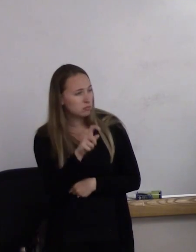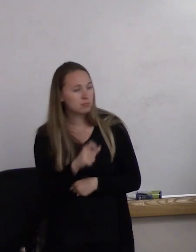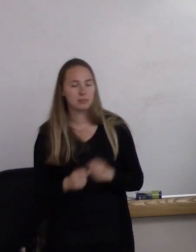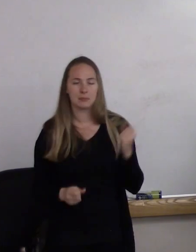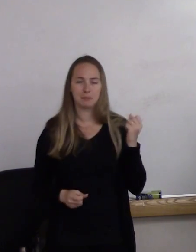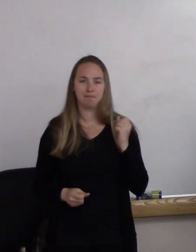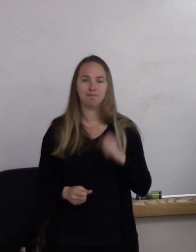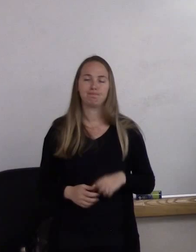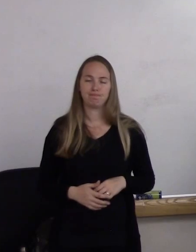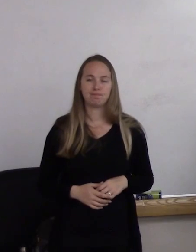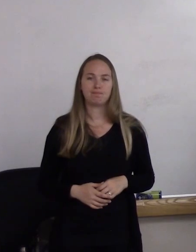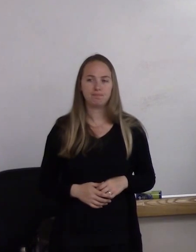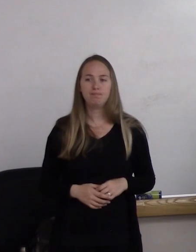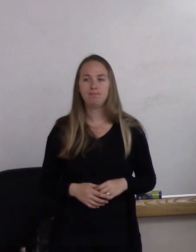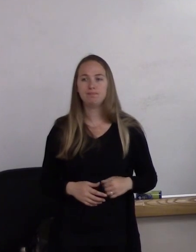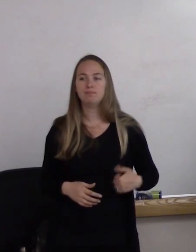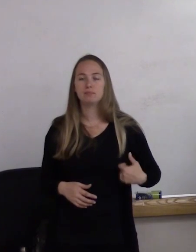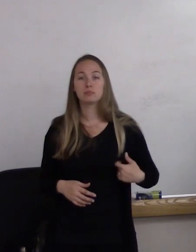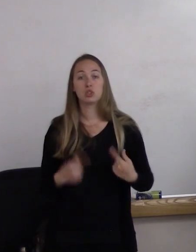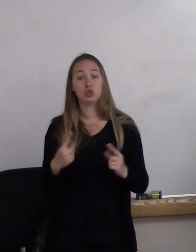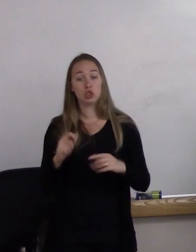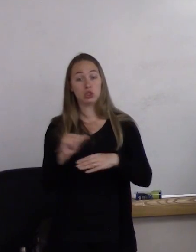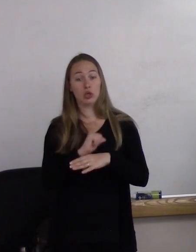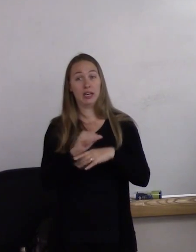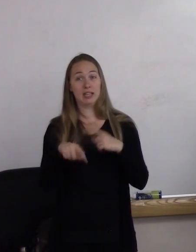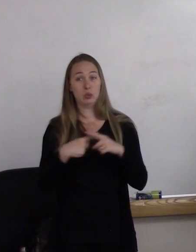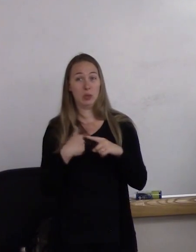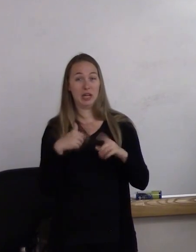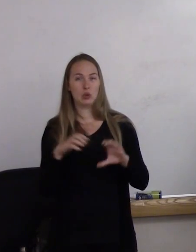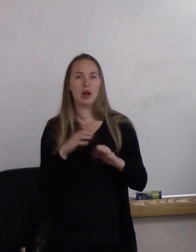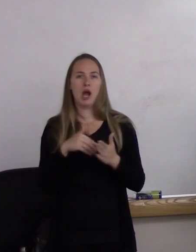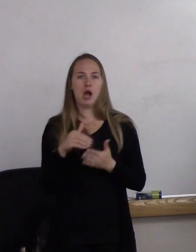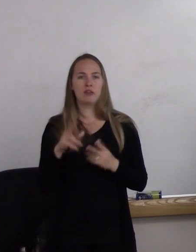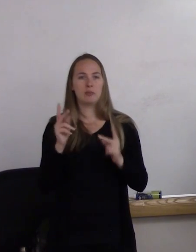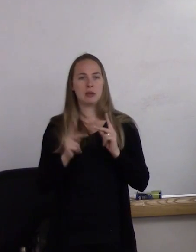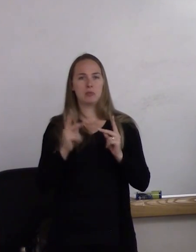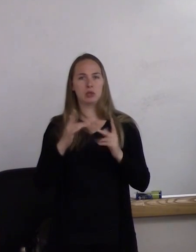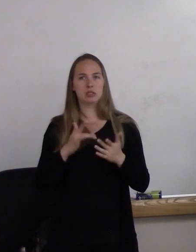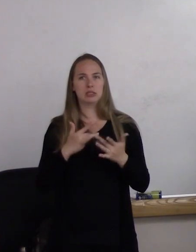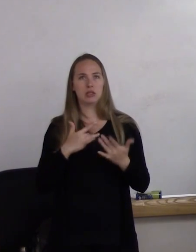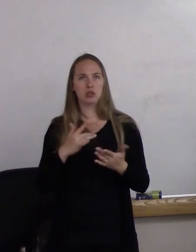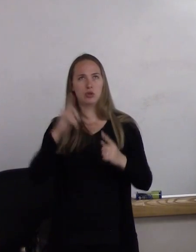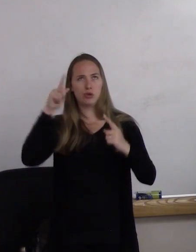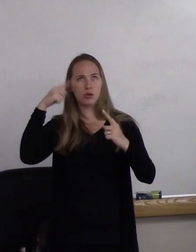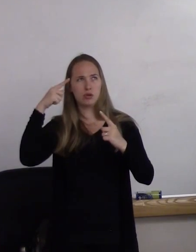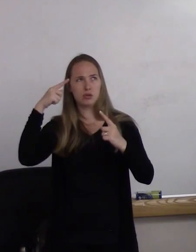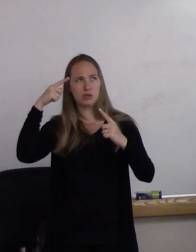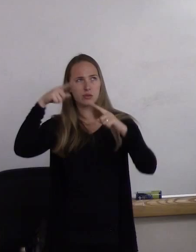It gets--In the trainings when I do this, often this is where people's minds stop. And if I look hard enough, I can look in your eyes